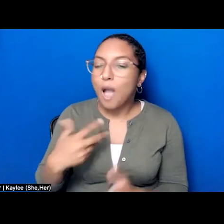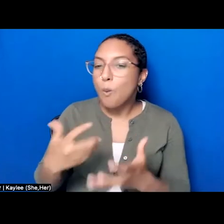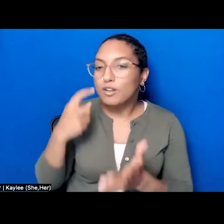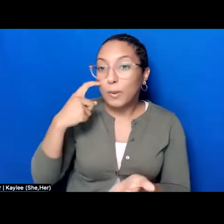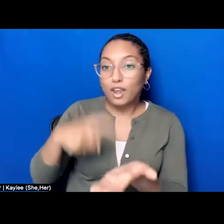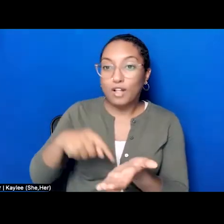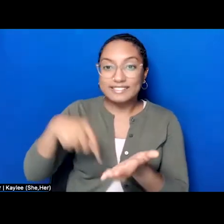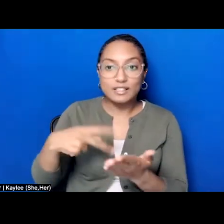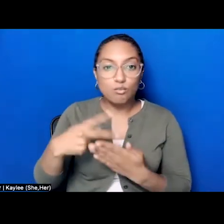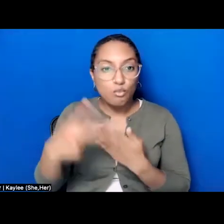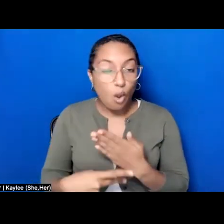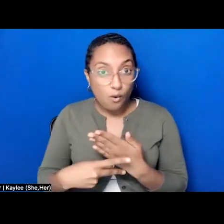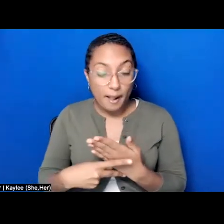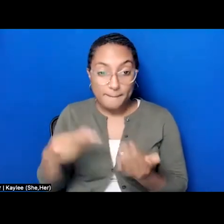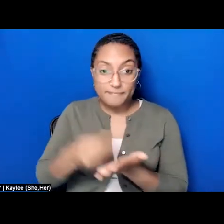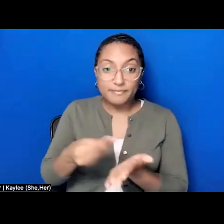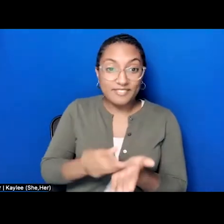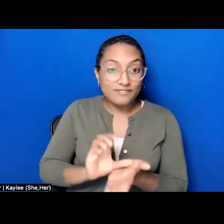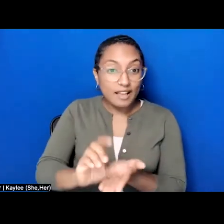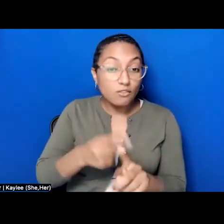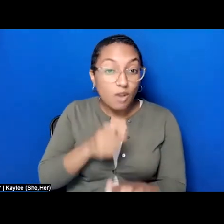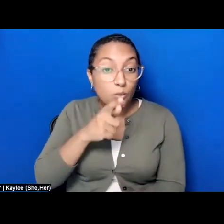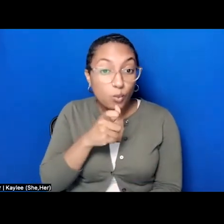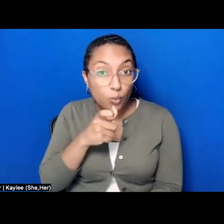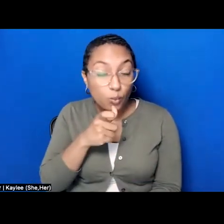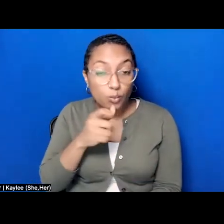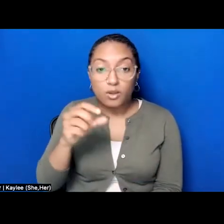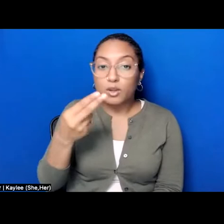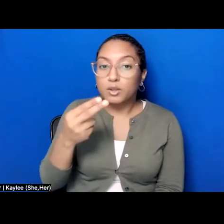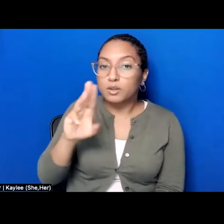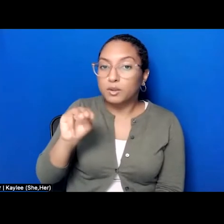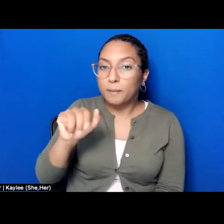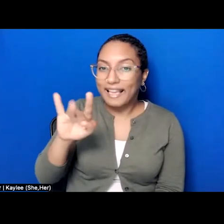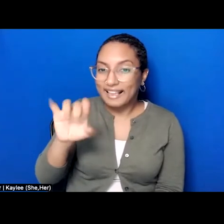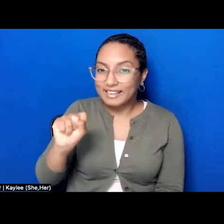part by Humanities New York with support from the National Endowment for the Humanities.